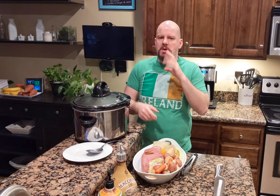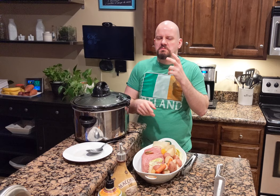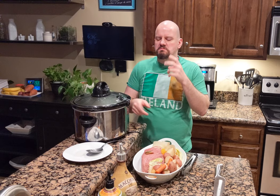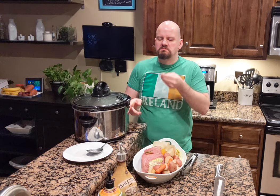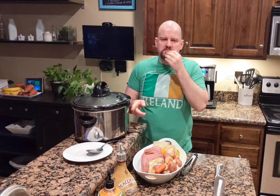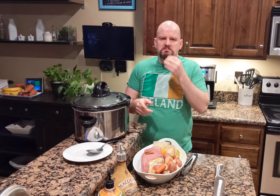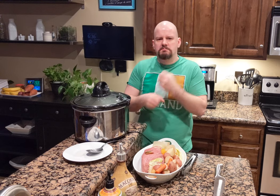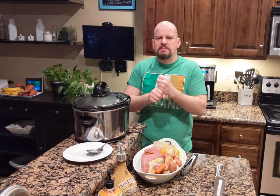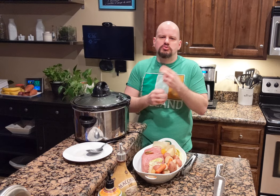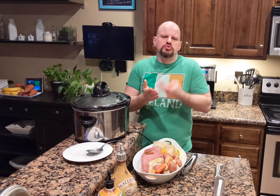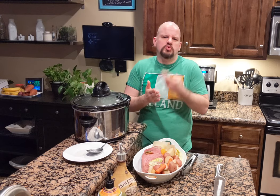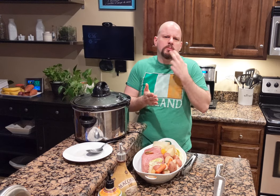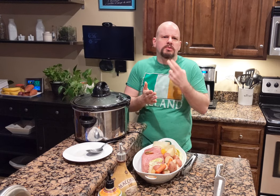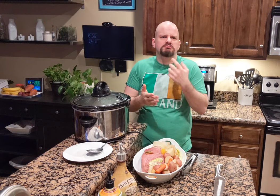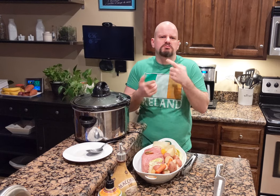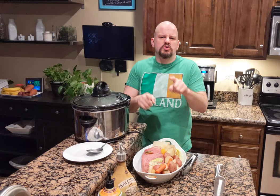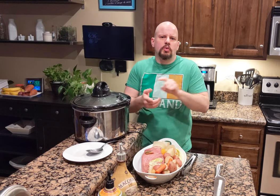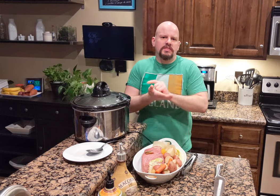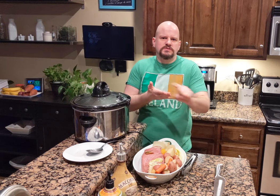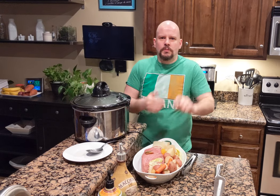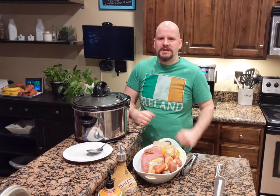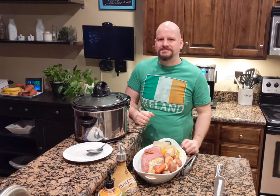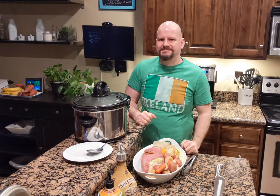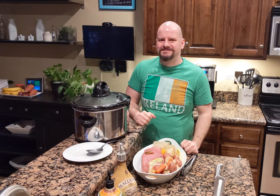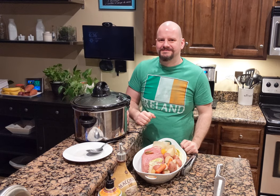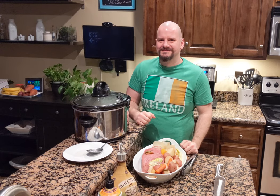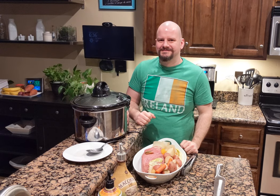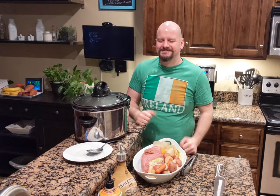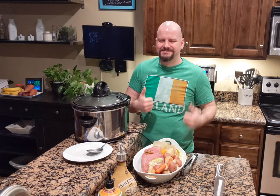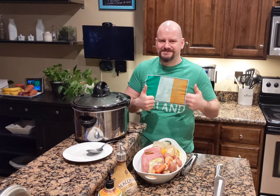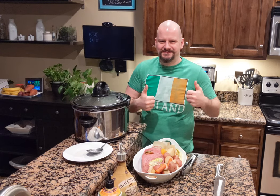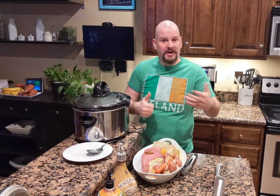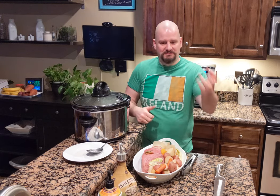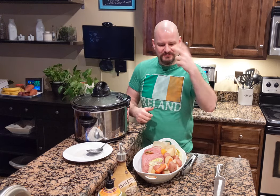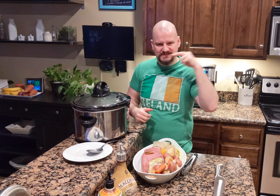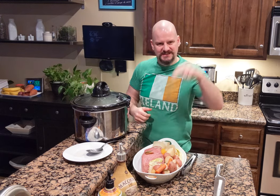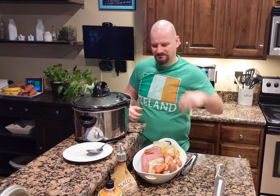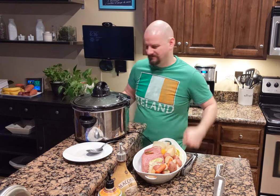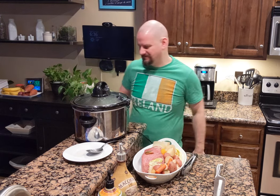Yeah, I'll make soup during this week. Let's see this.